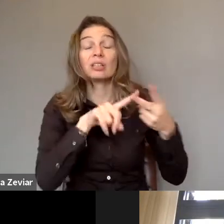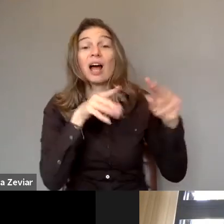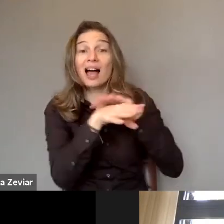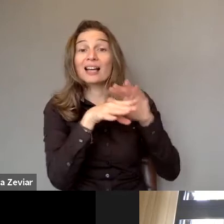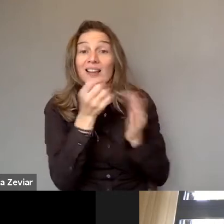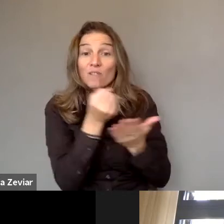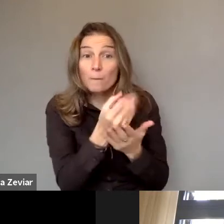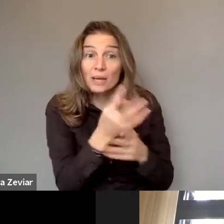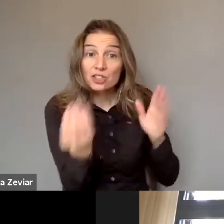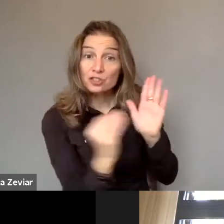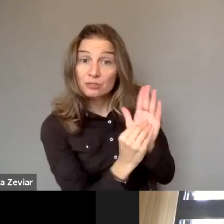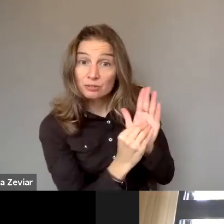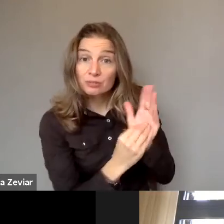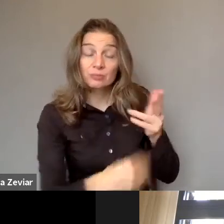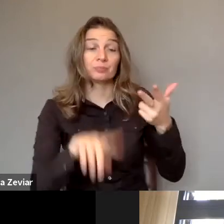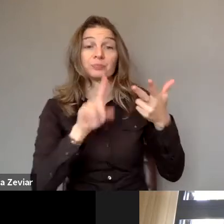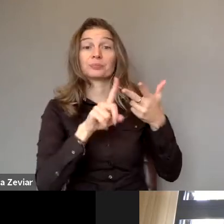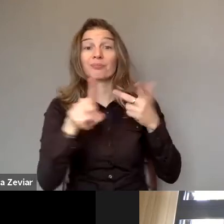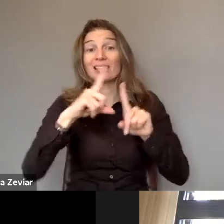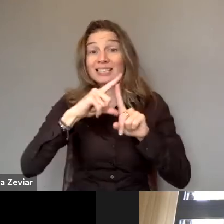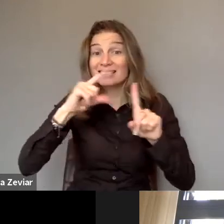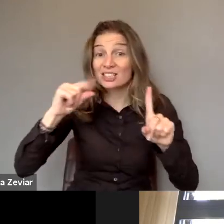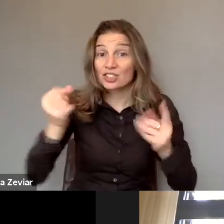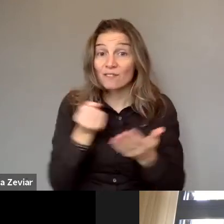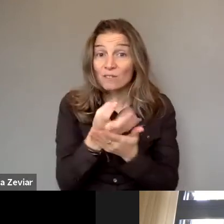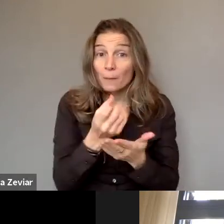including the digital information and the digital worlds,